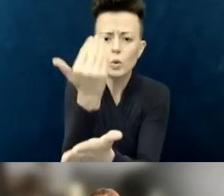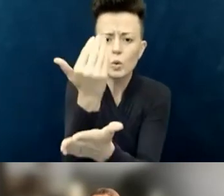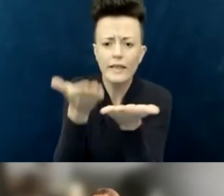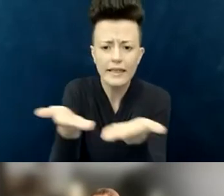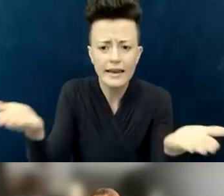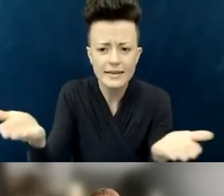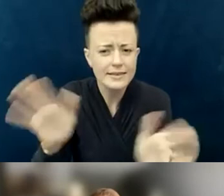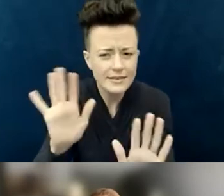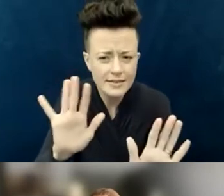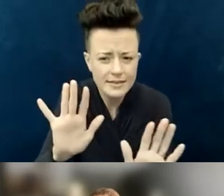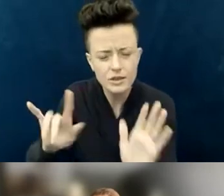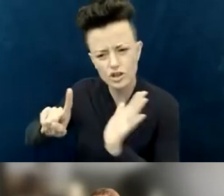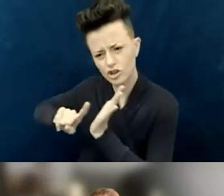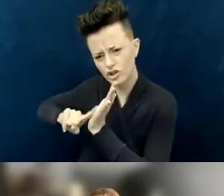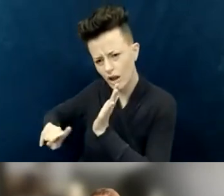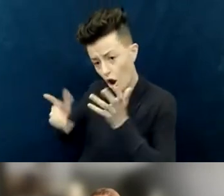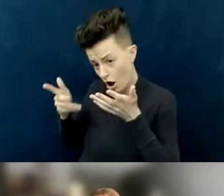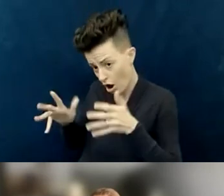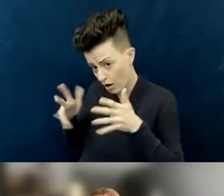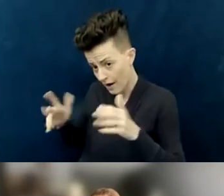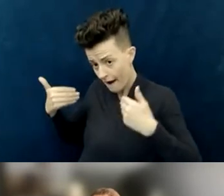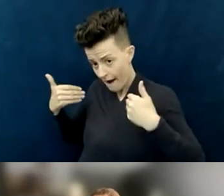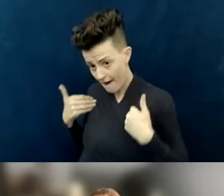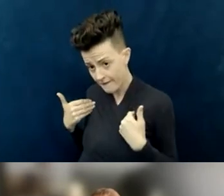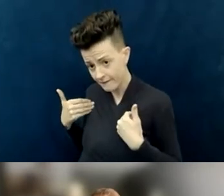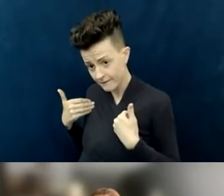[chuckles] right? We need to do better with what we already do.